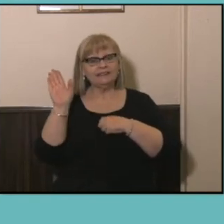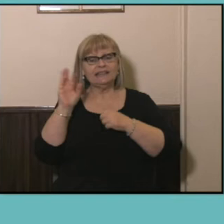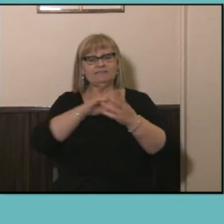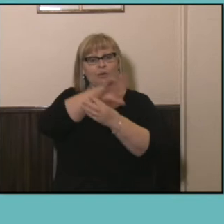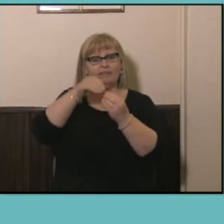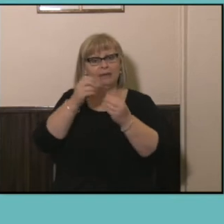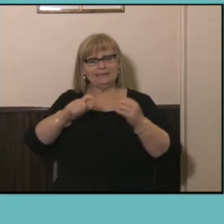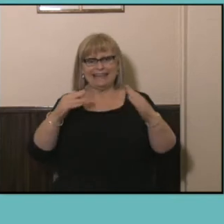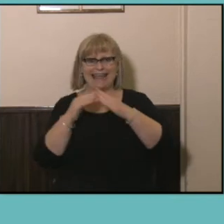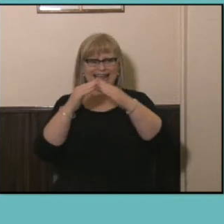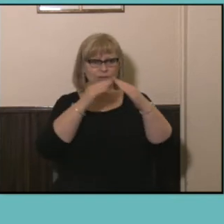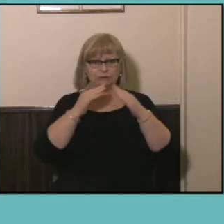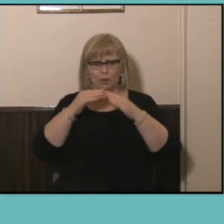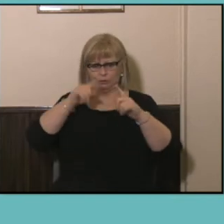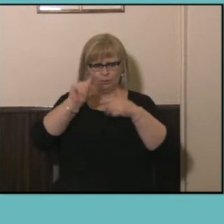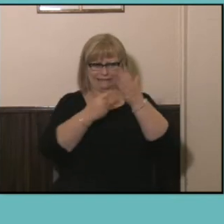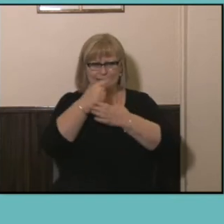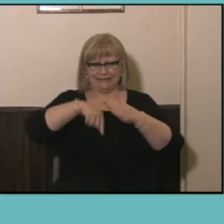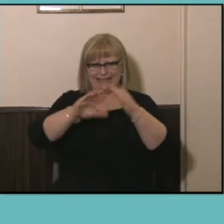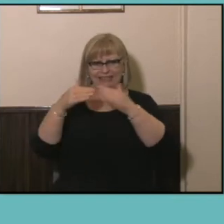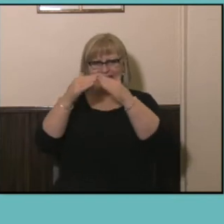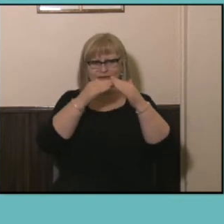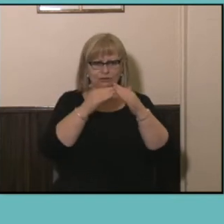in understanding the labor market and the experience of parents, and that's